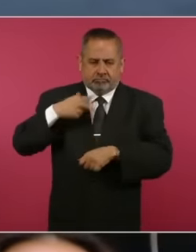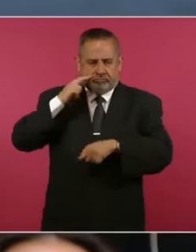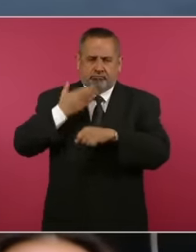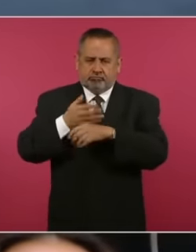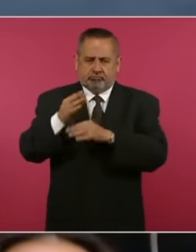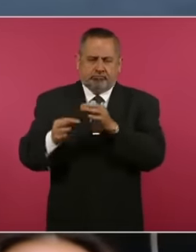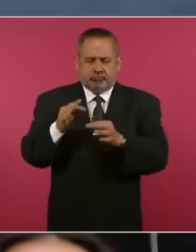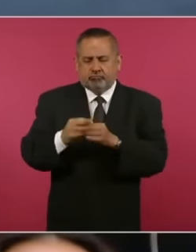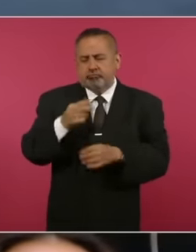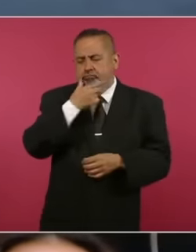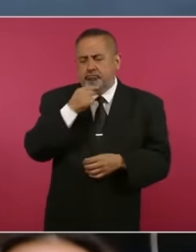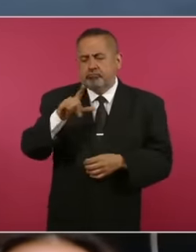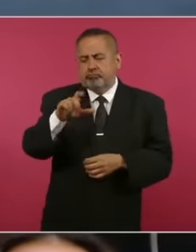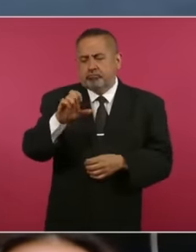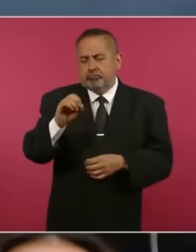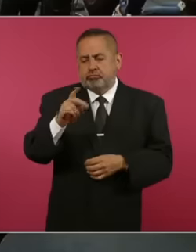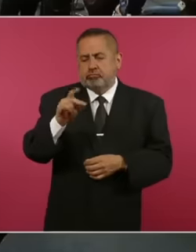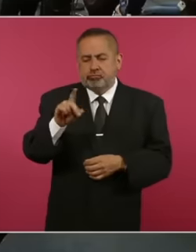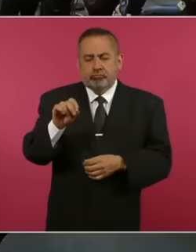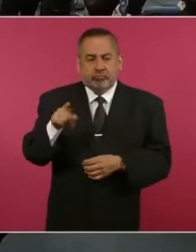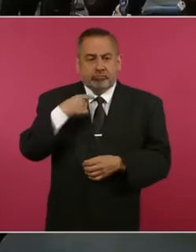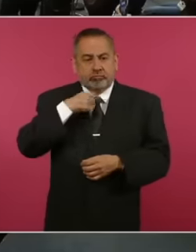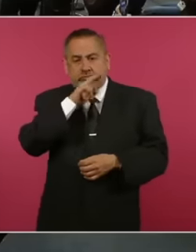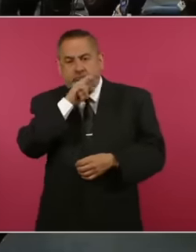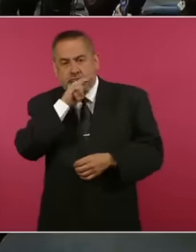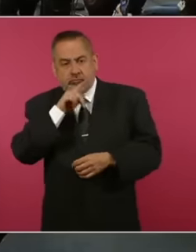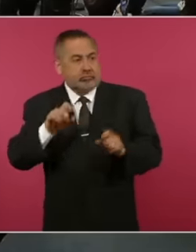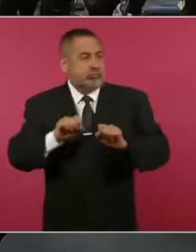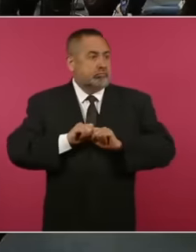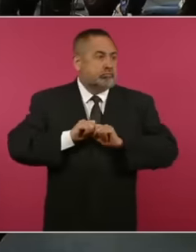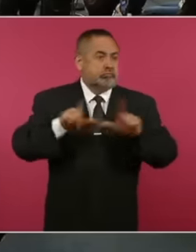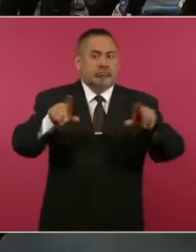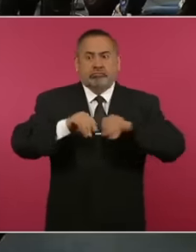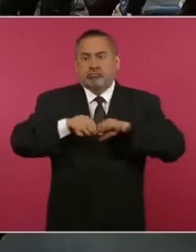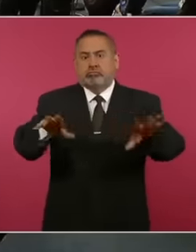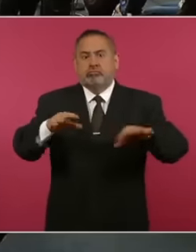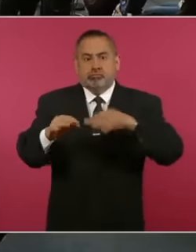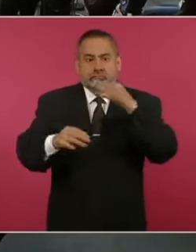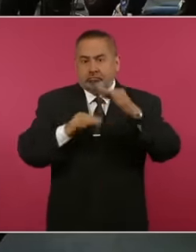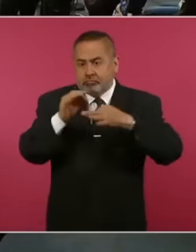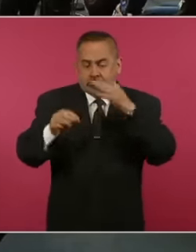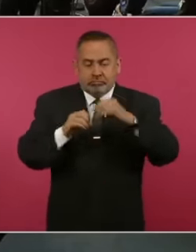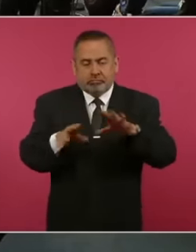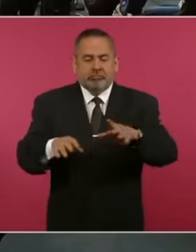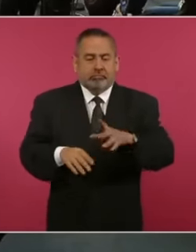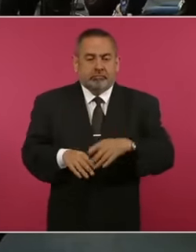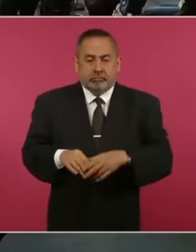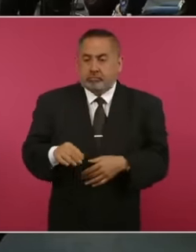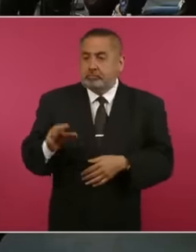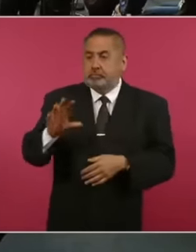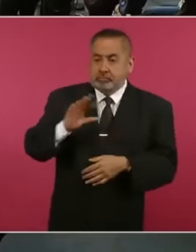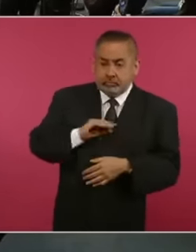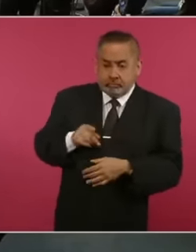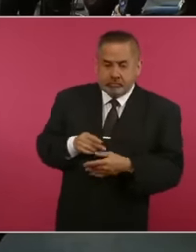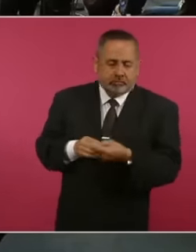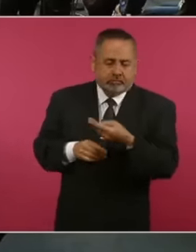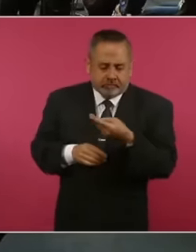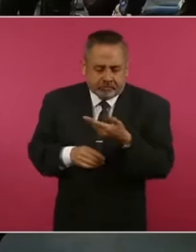Leopoldo de Gies worried because that I was on the networks, he sent me the document when